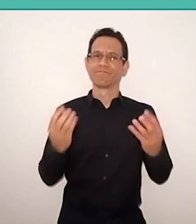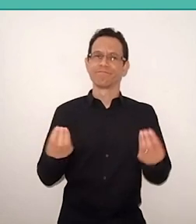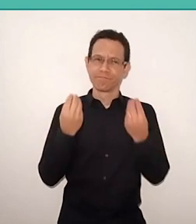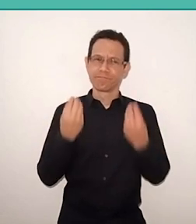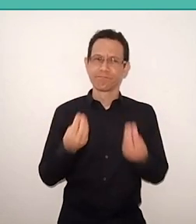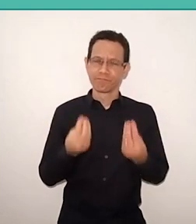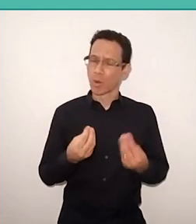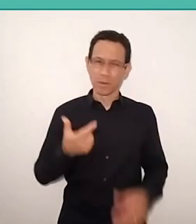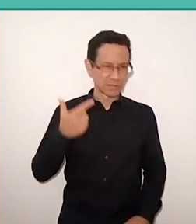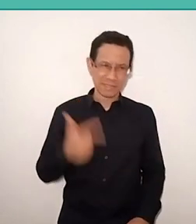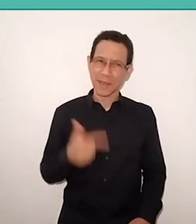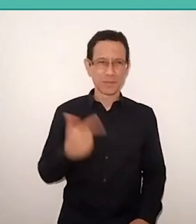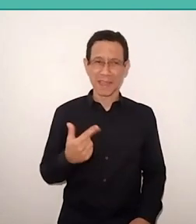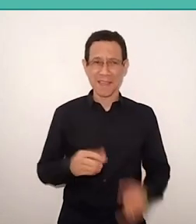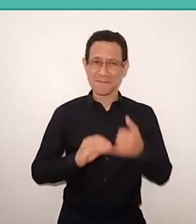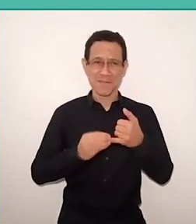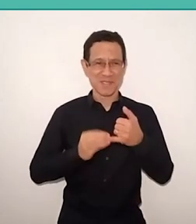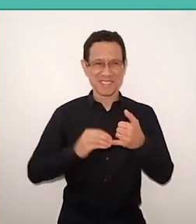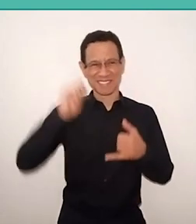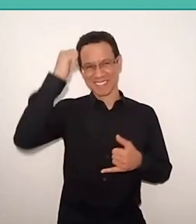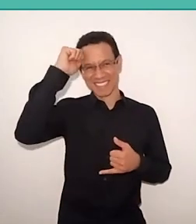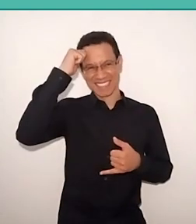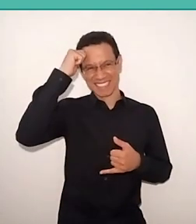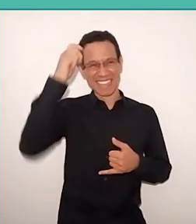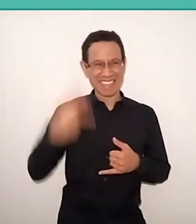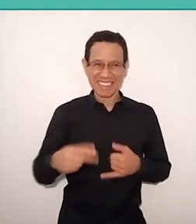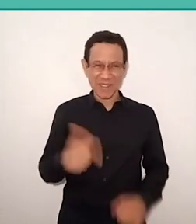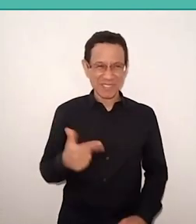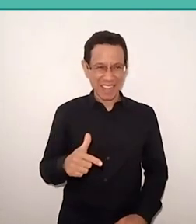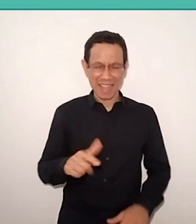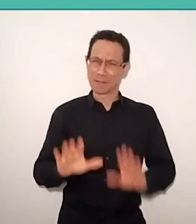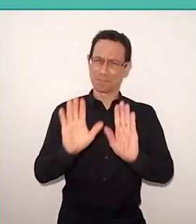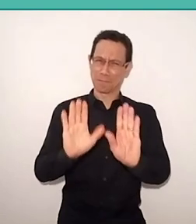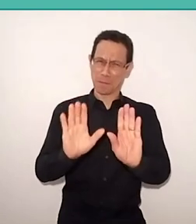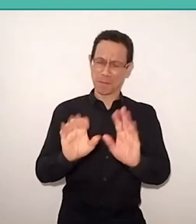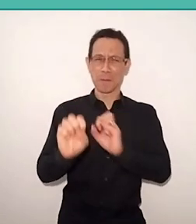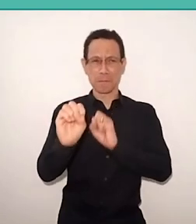and he even taught the owner of this restaurant how to make feijoada.